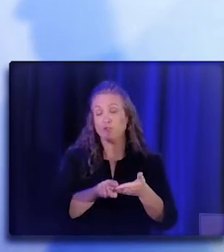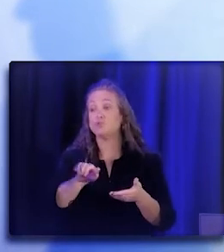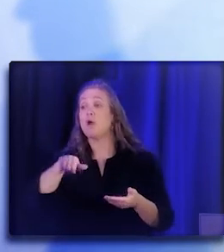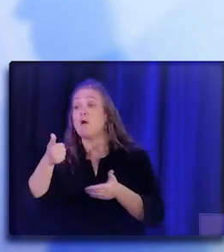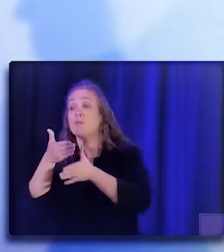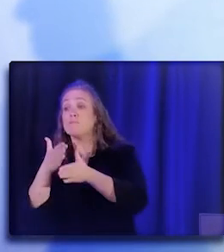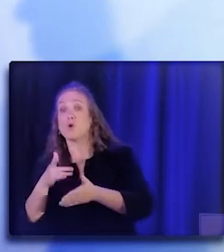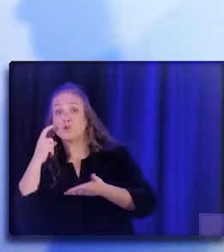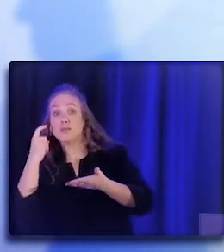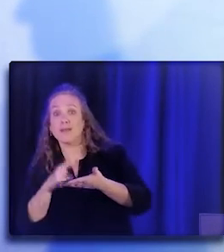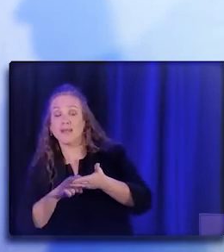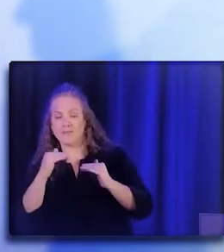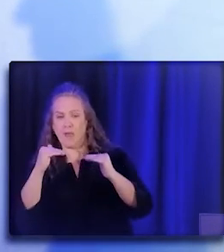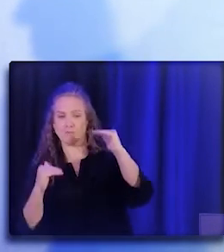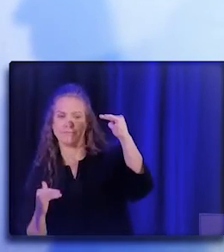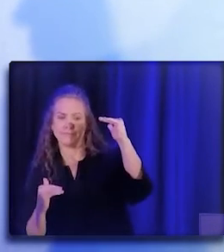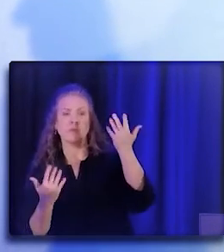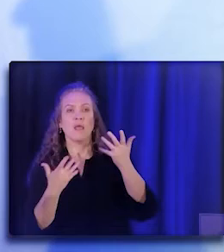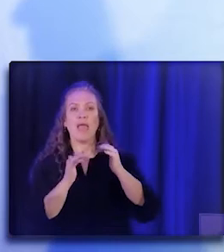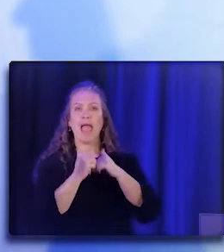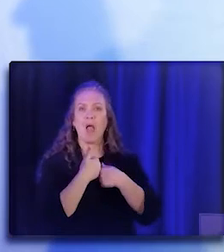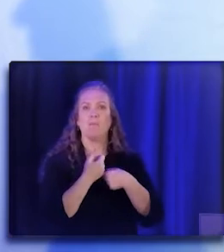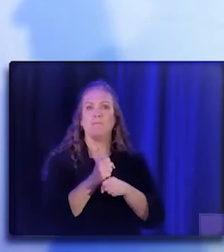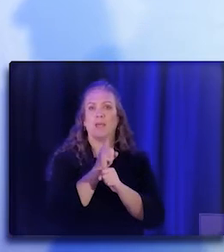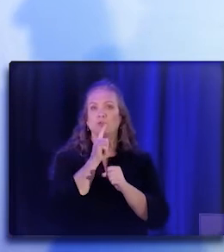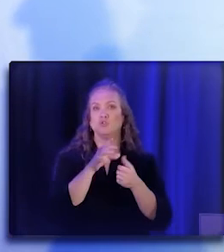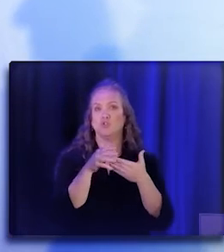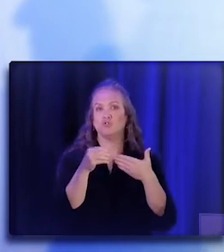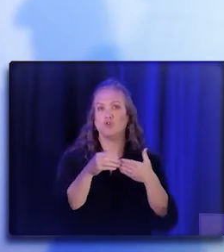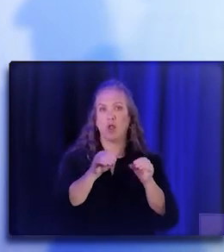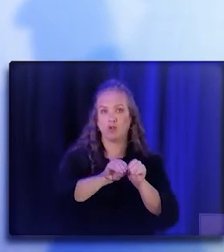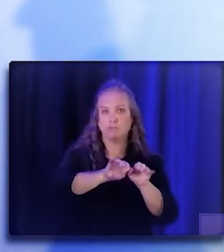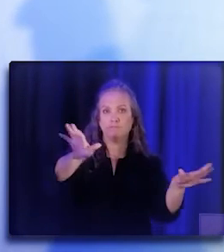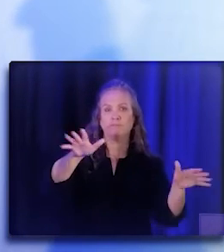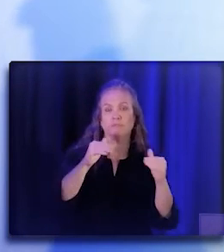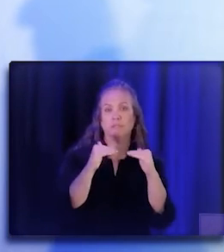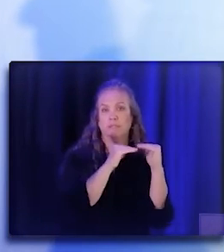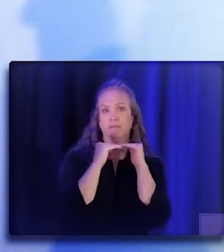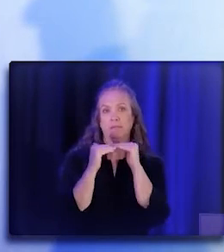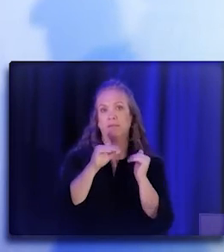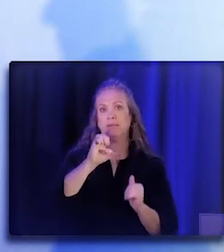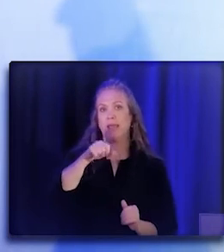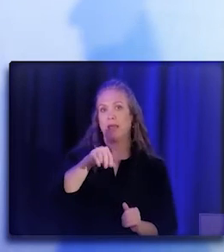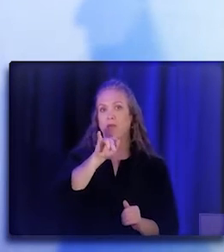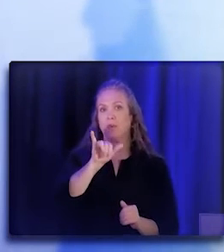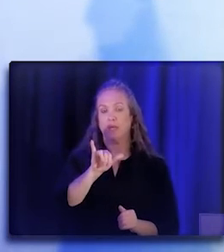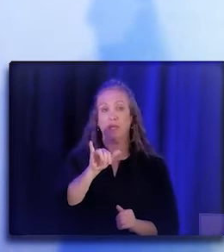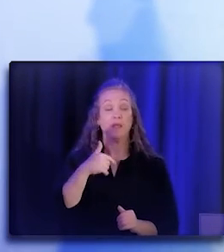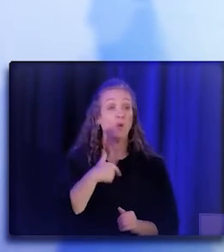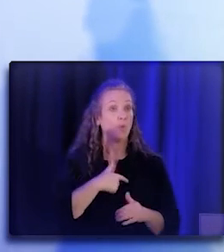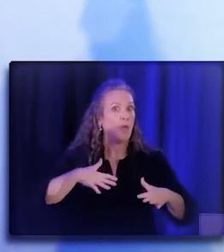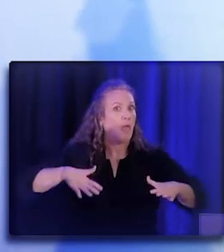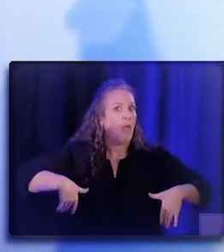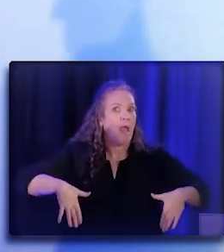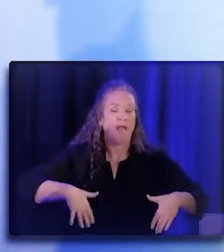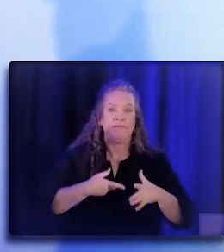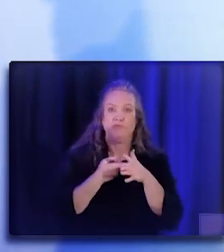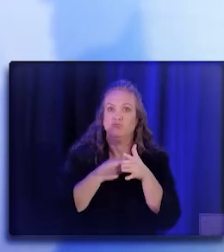so that we can look at the distribution of those dollars. We haven't even begun the stakeholder engagement process on that type of dialogue.